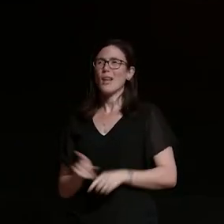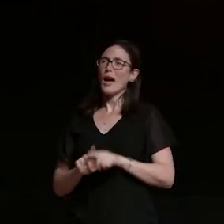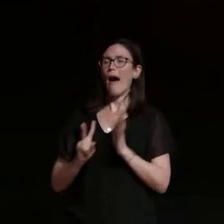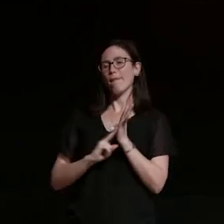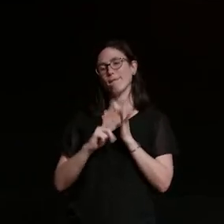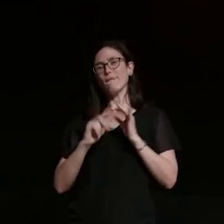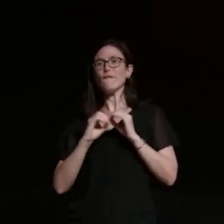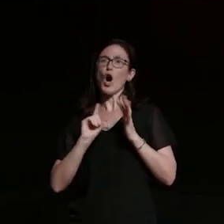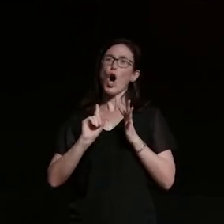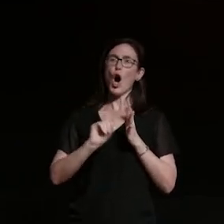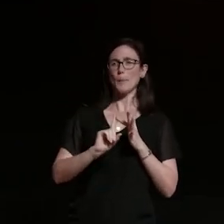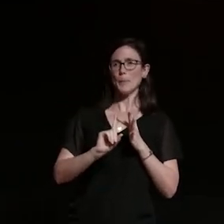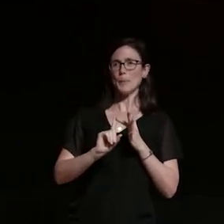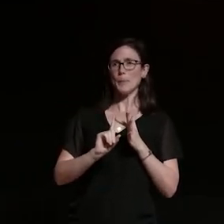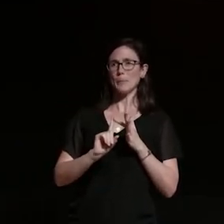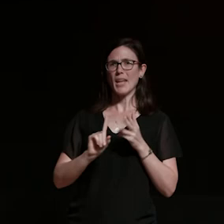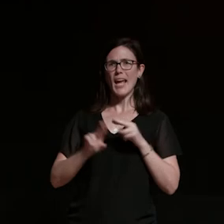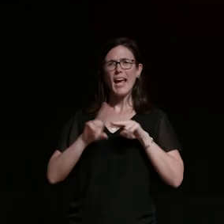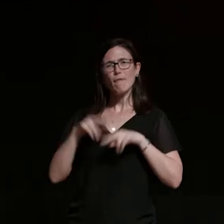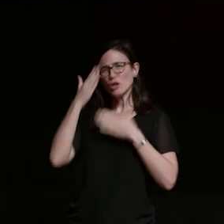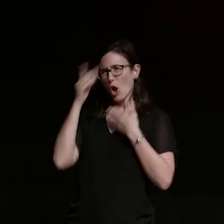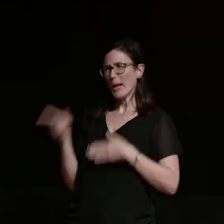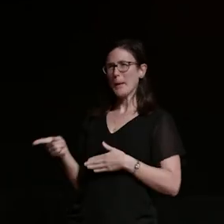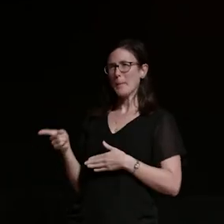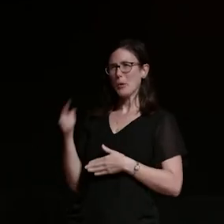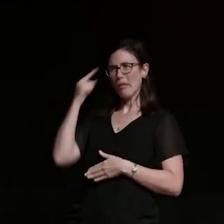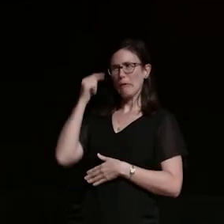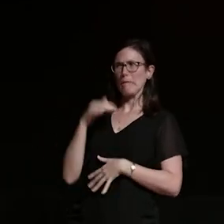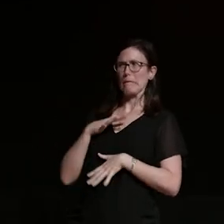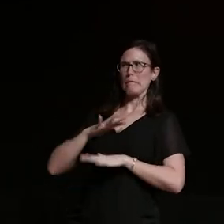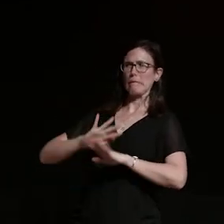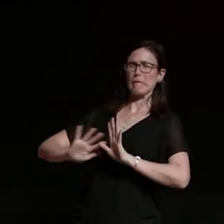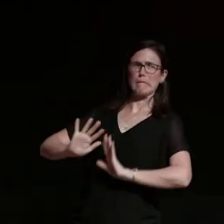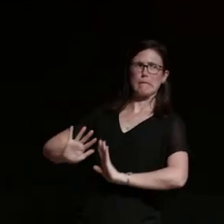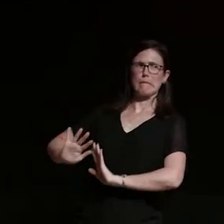him that can come across poorly um i think most of us know that like the harder and exterior the